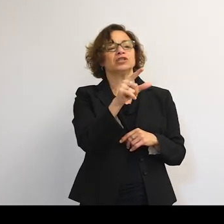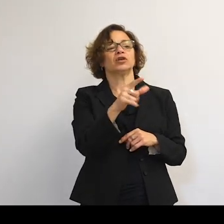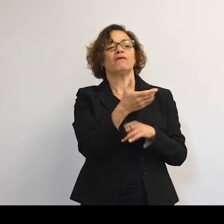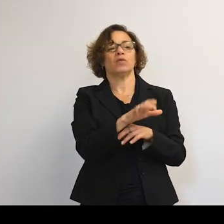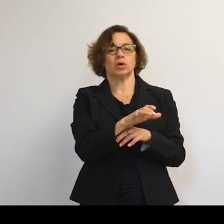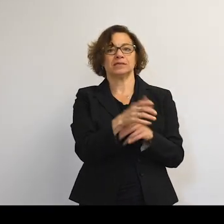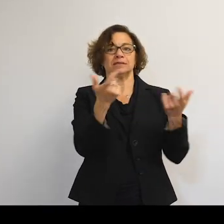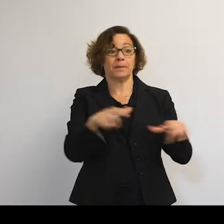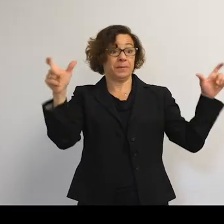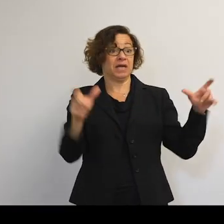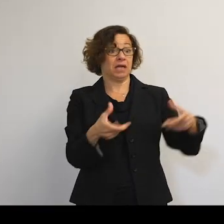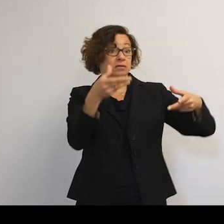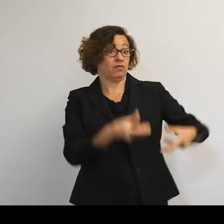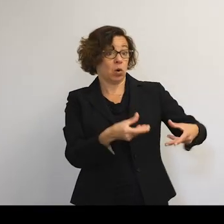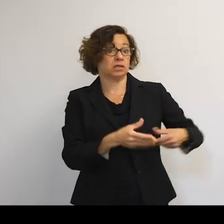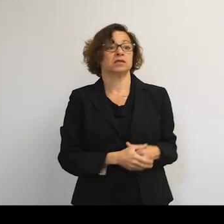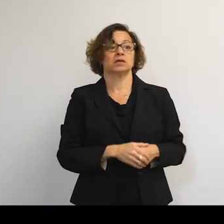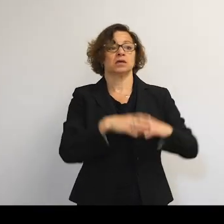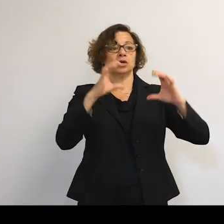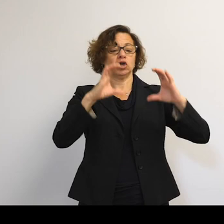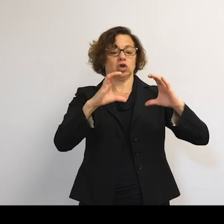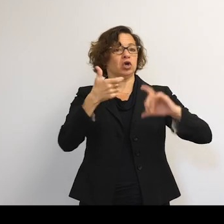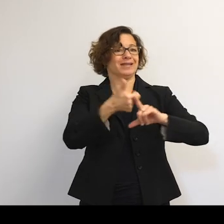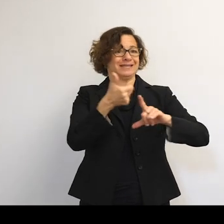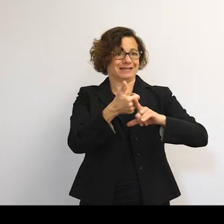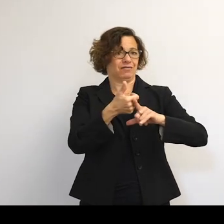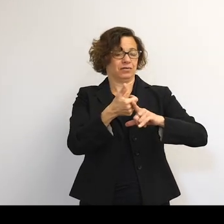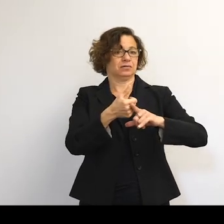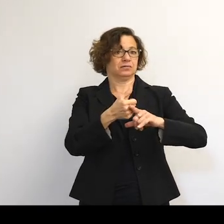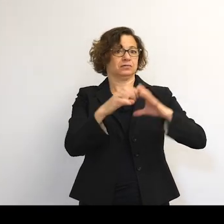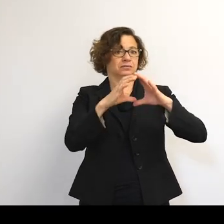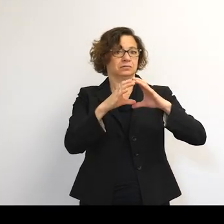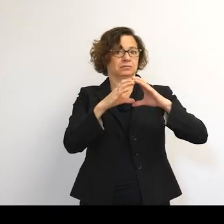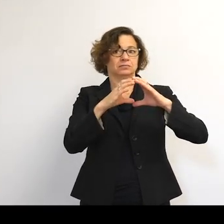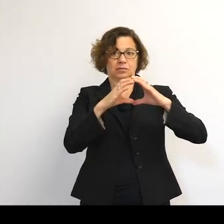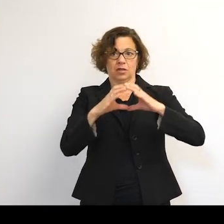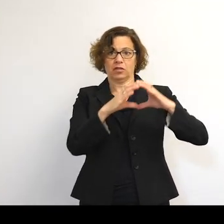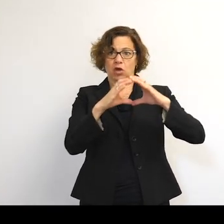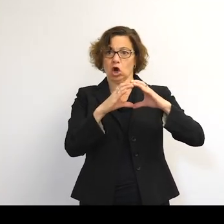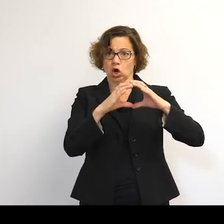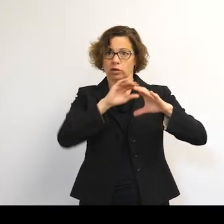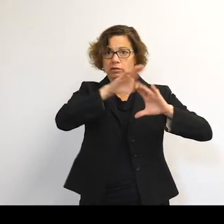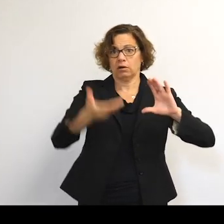The largest of these forces is from the Earth itself. So we can be laser engineers.